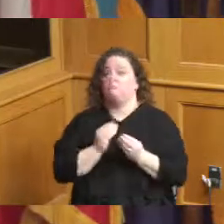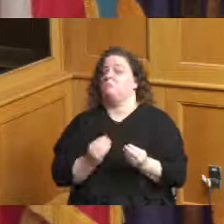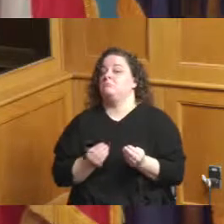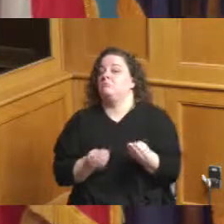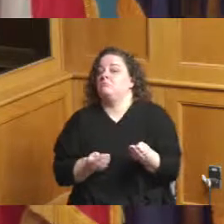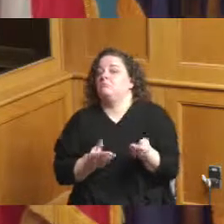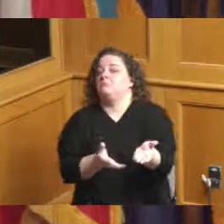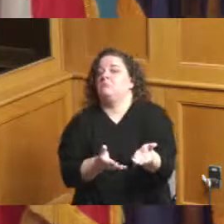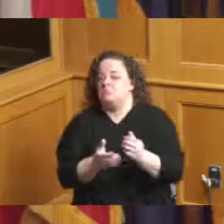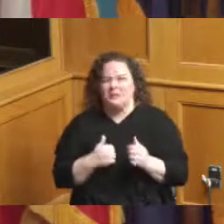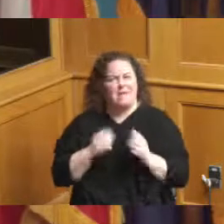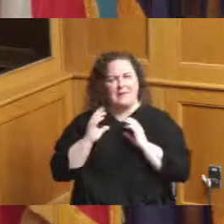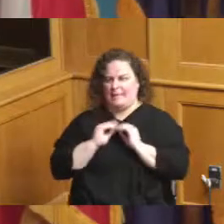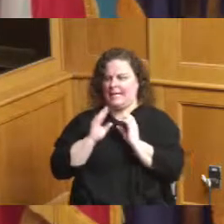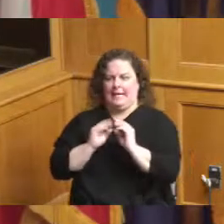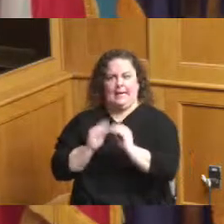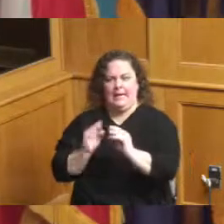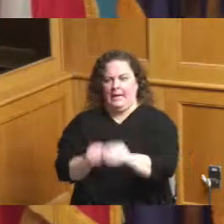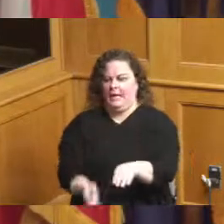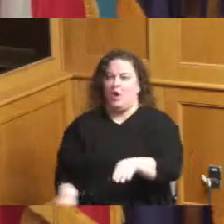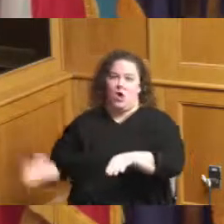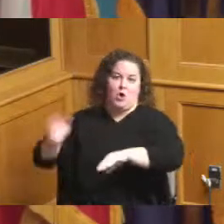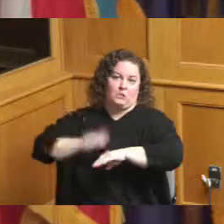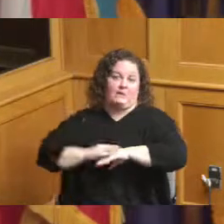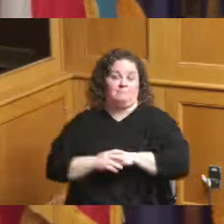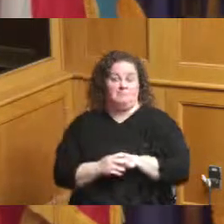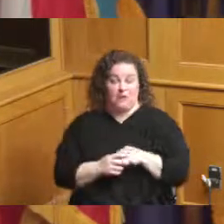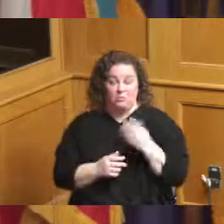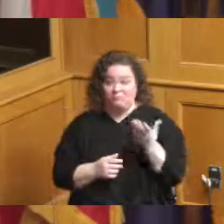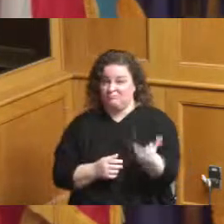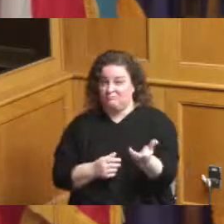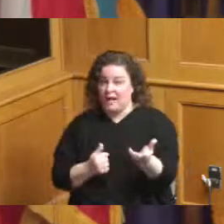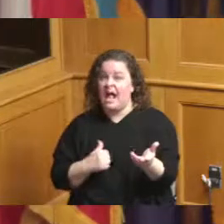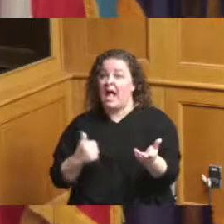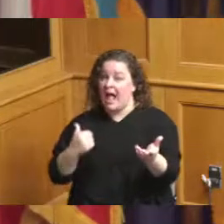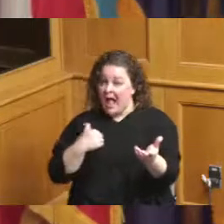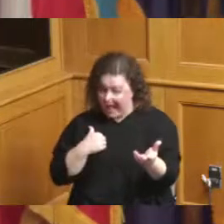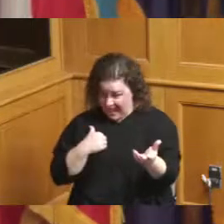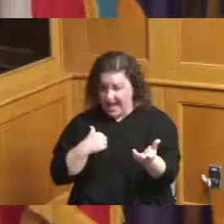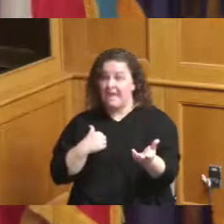I've been in meetings back to back all day so I do have it forward I look forward to